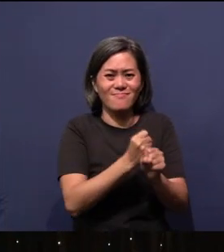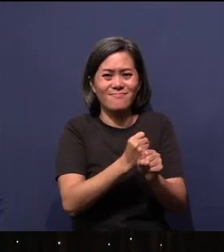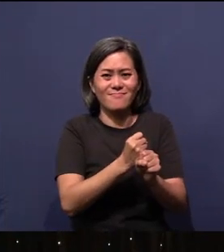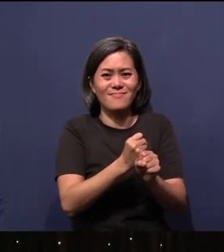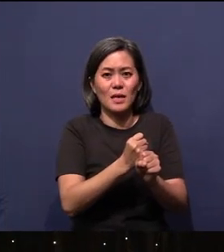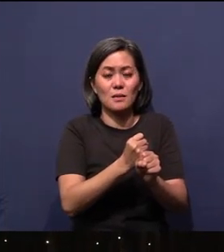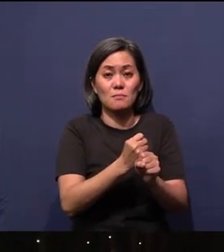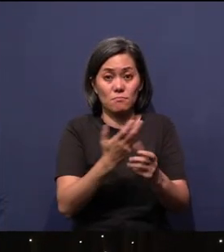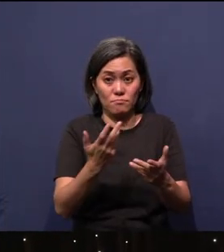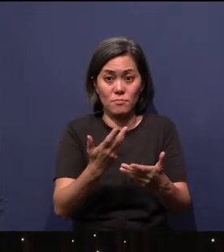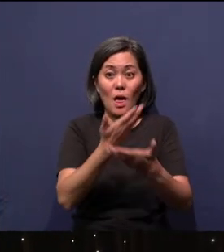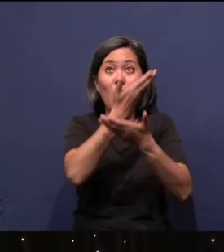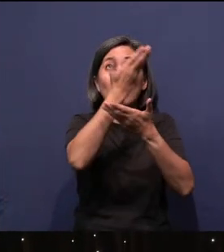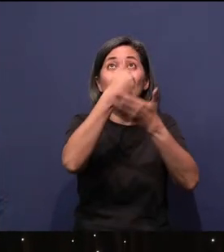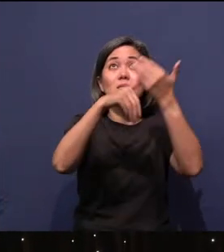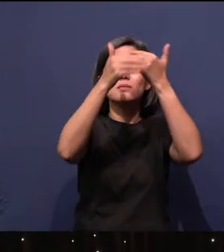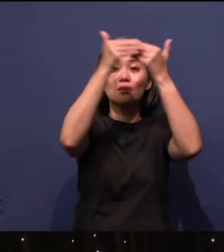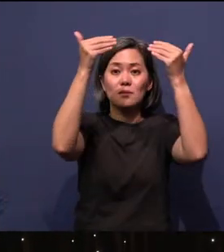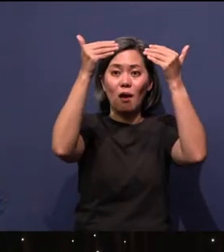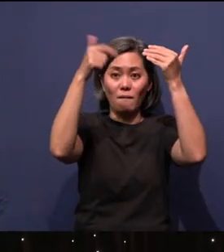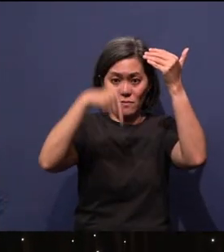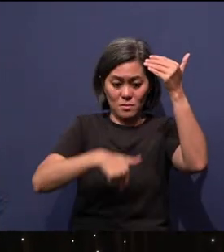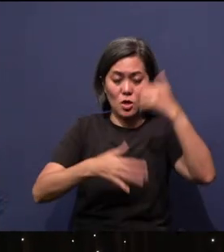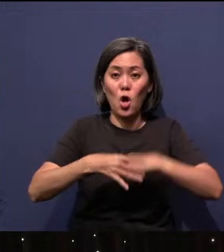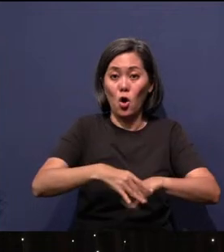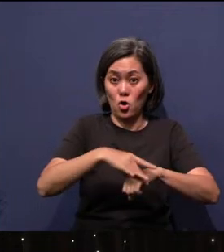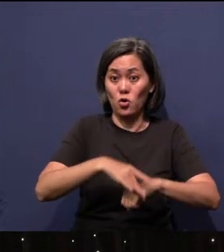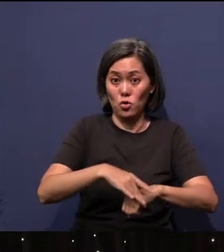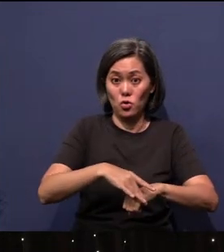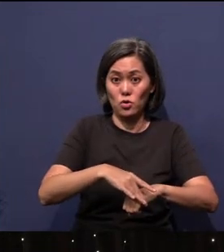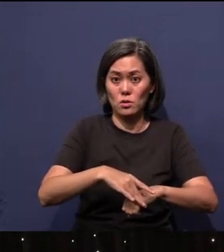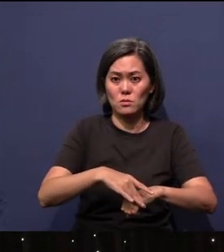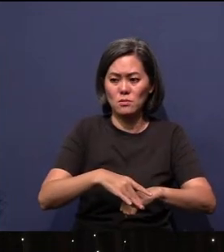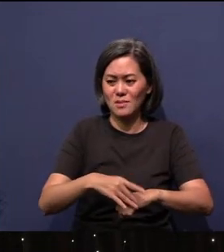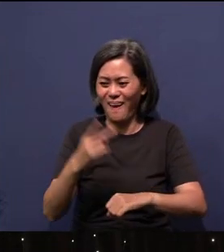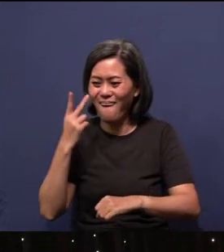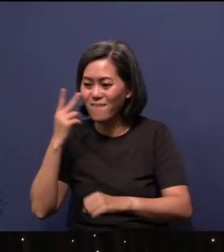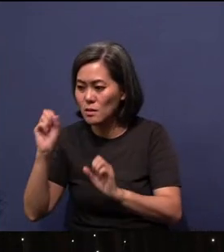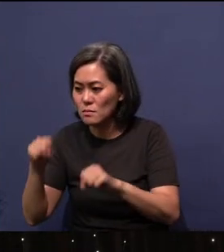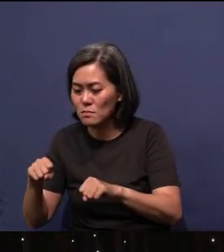all things have been created through Him and for Him.